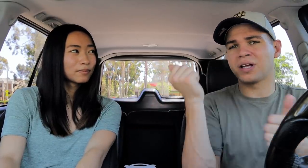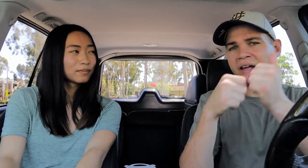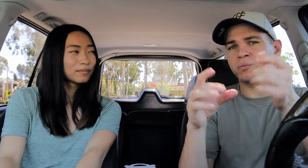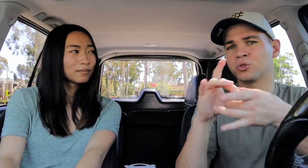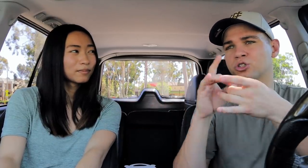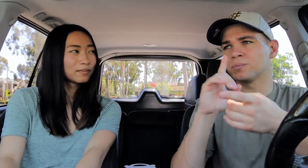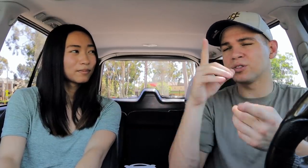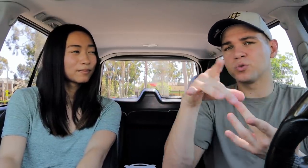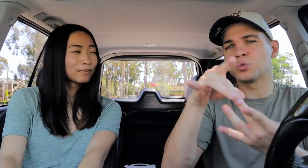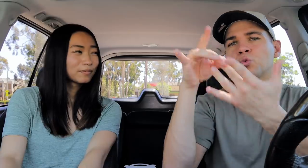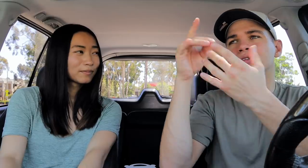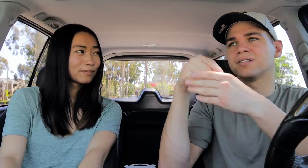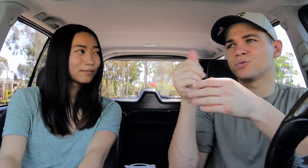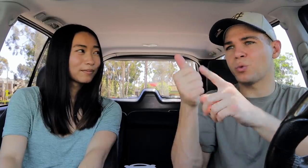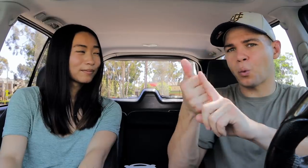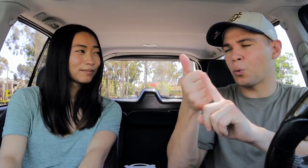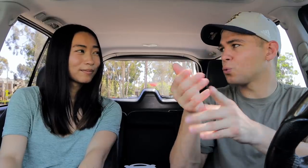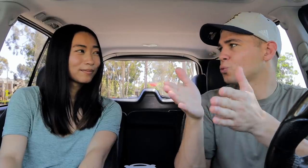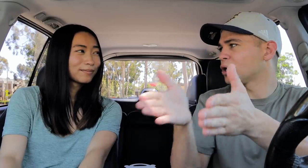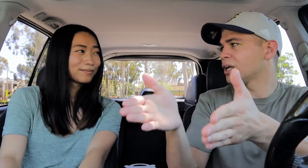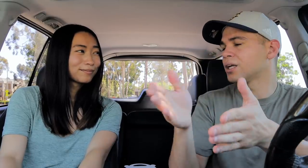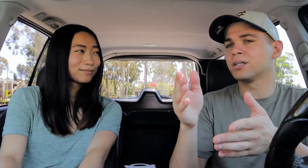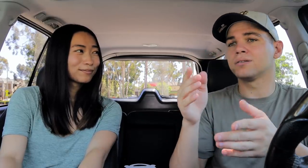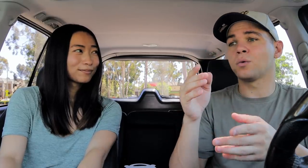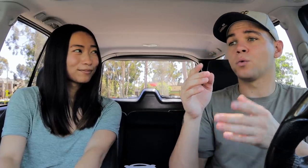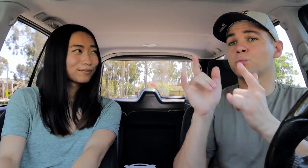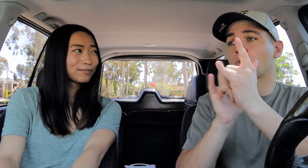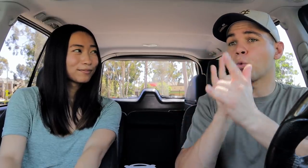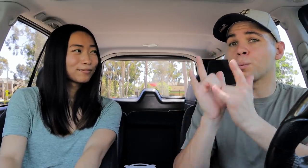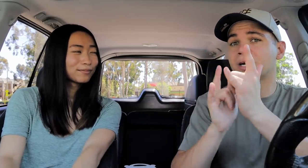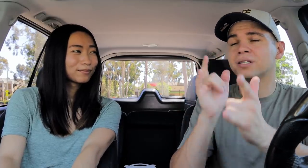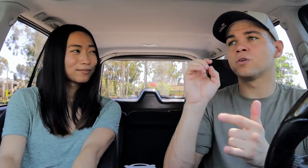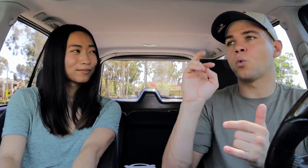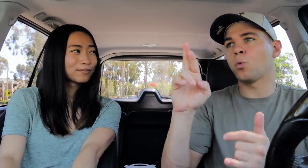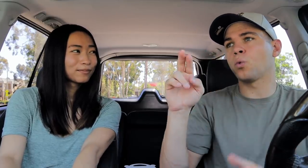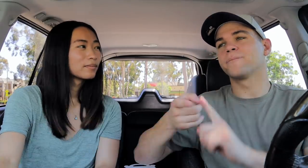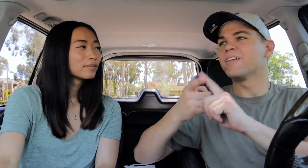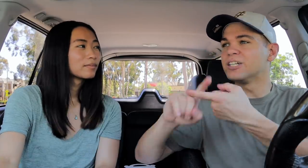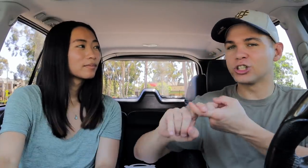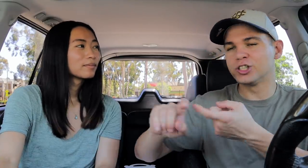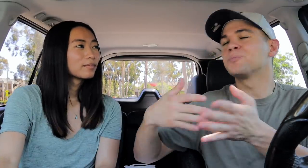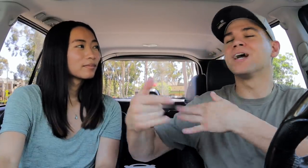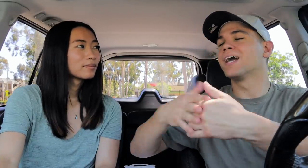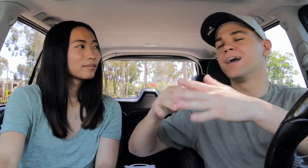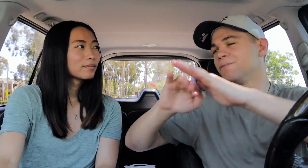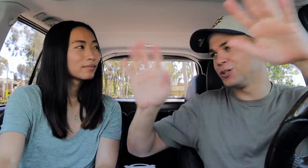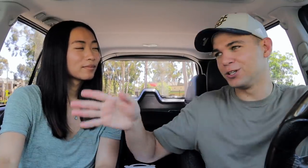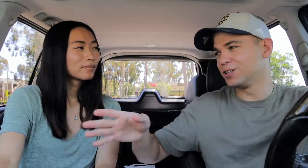Every relationship is really unique in its own way. Romance or friendships, whatever.